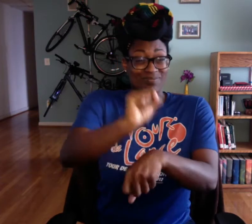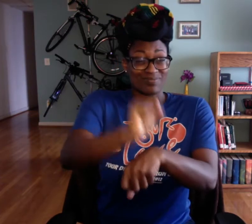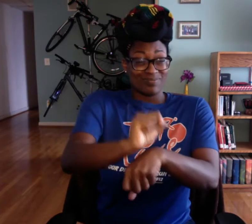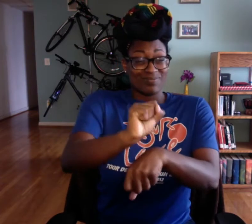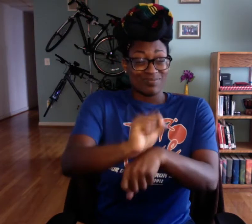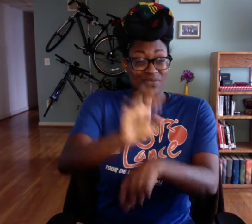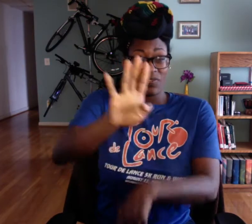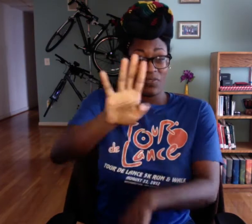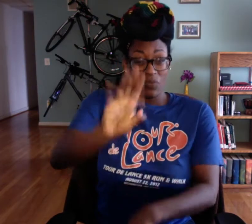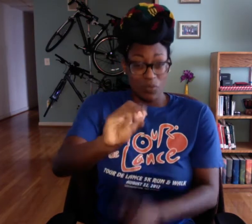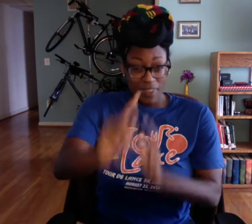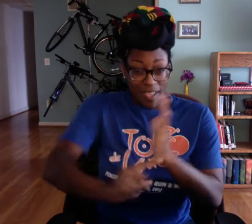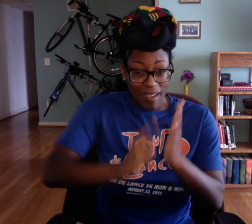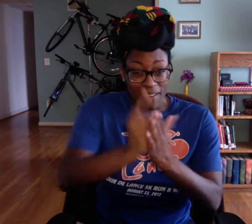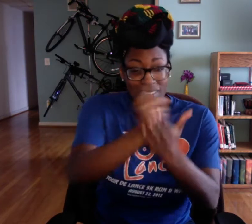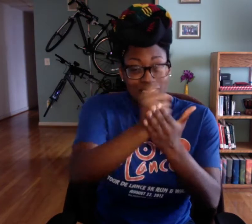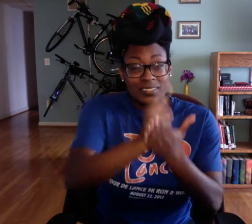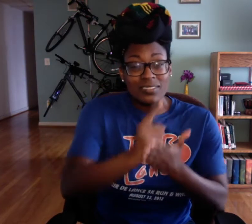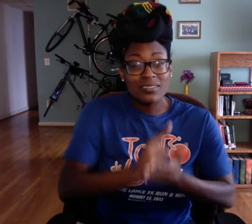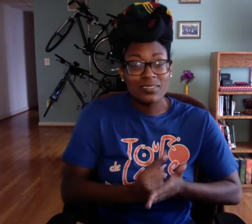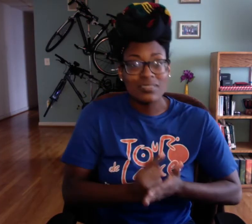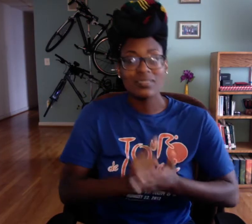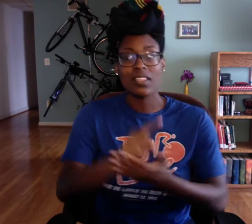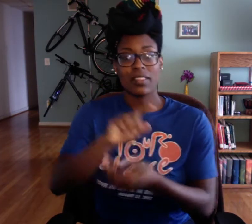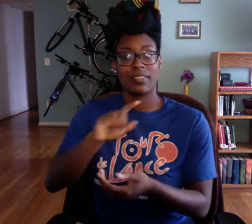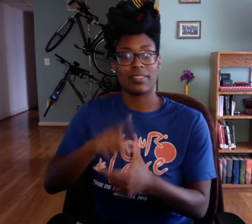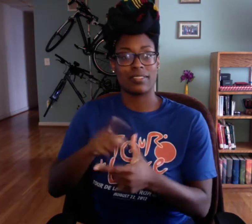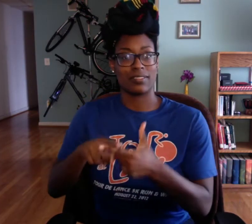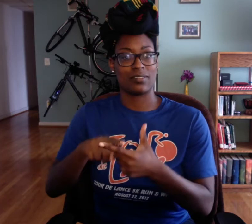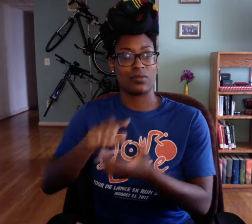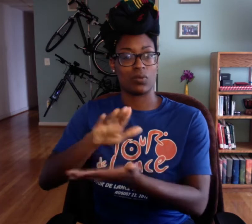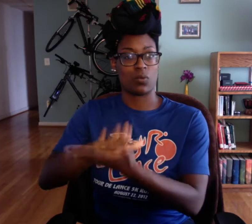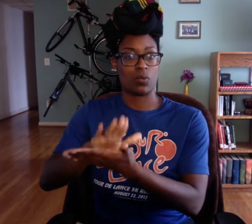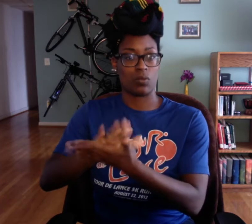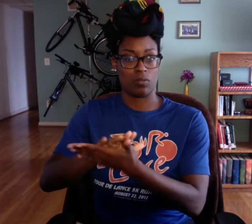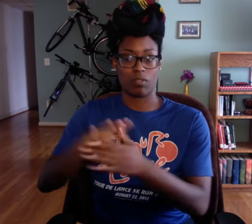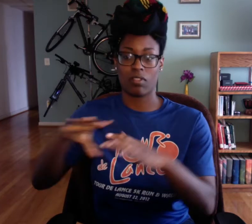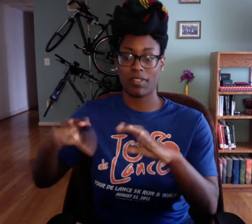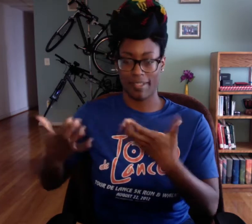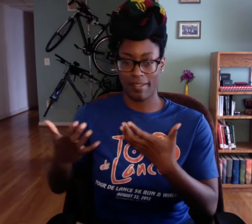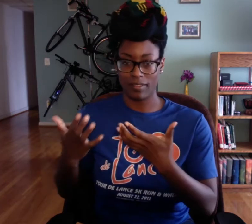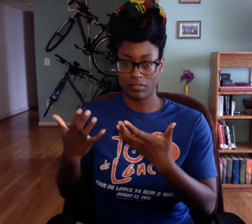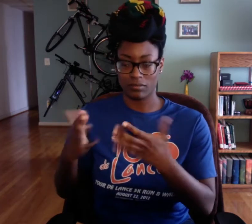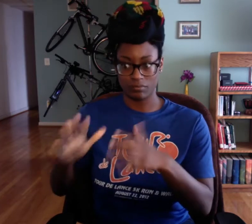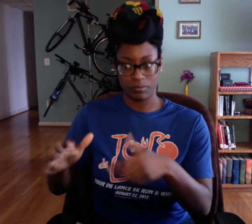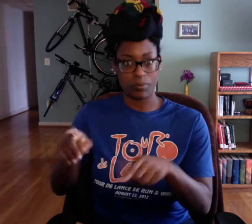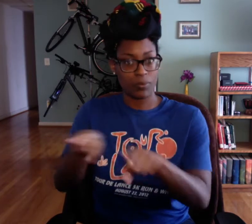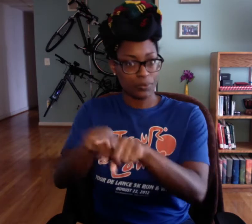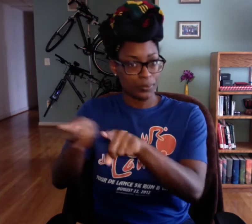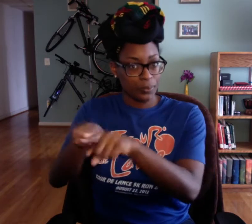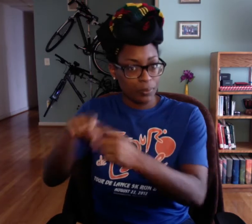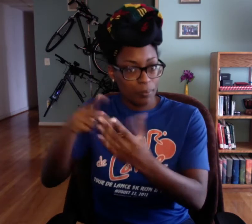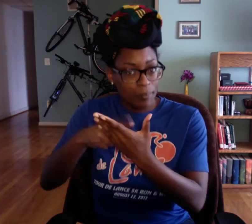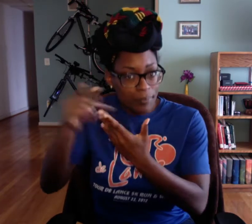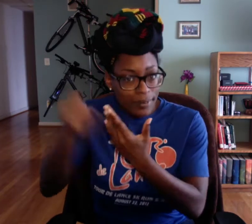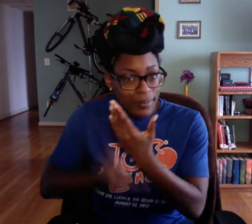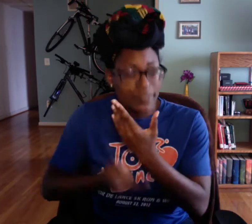So because I'm working 40 hrs/week and then going to school and taking class I have to